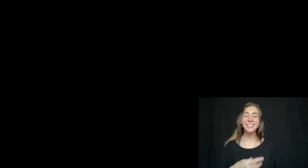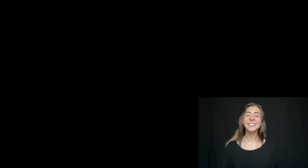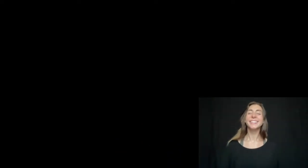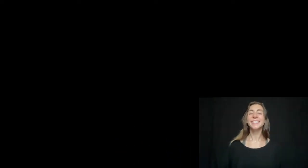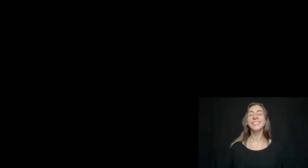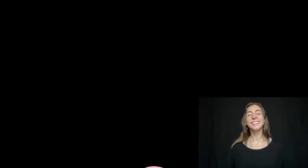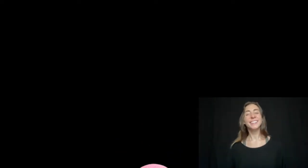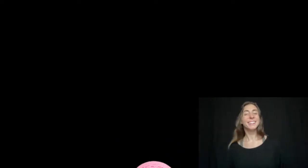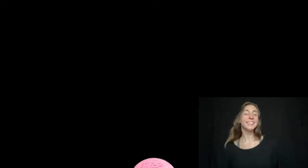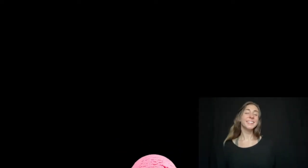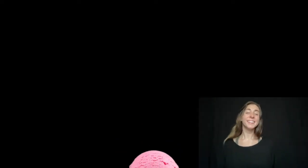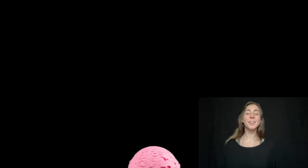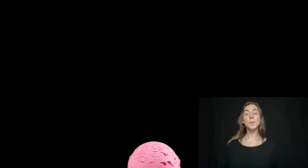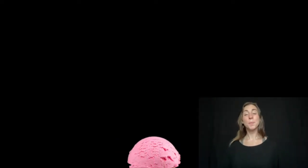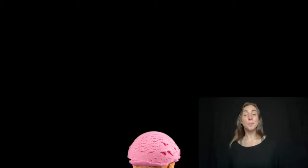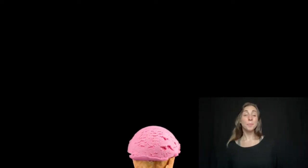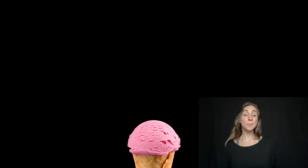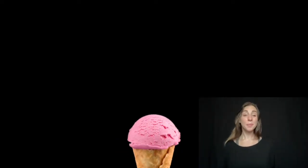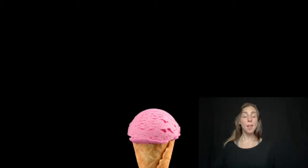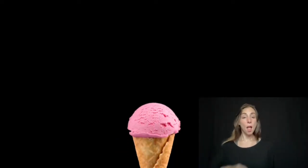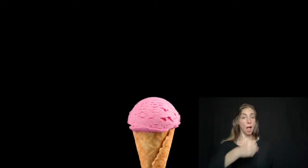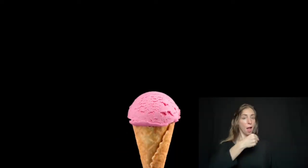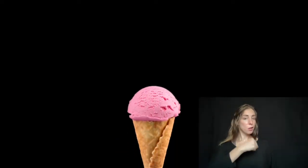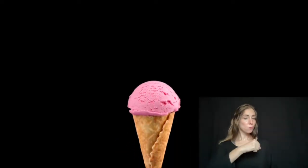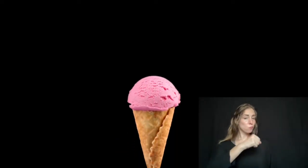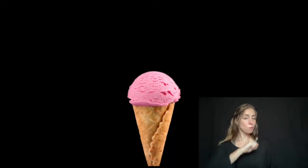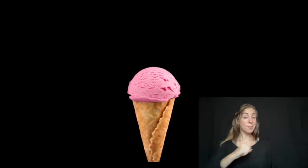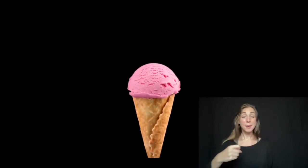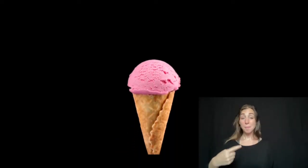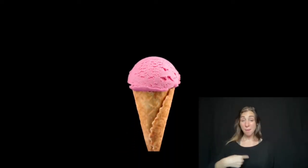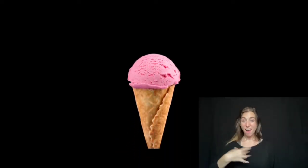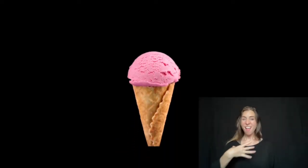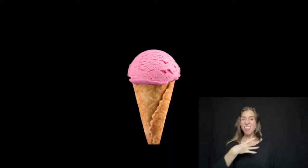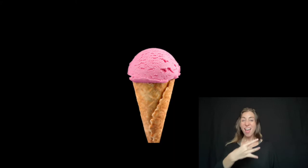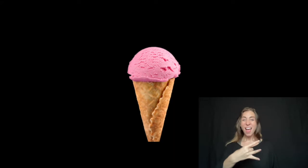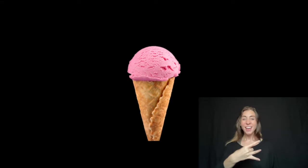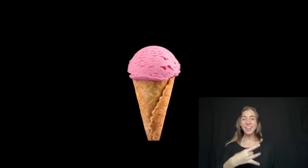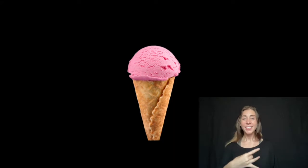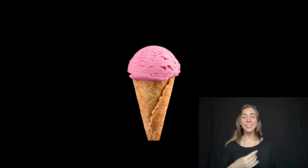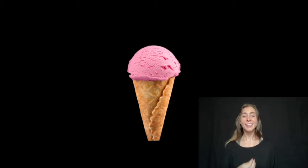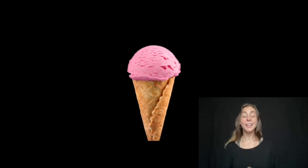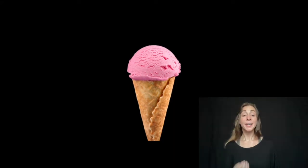I like to eat ice cream I like to eat ice cream